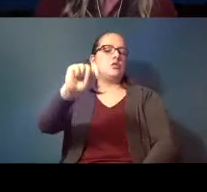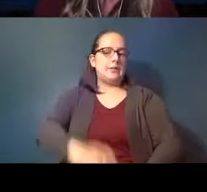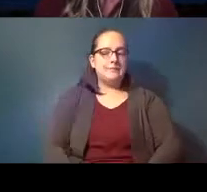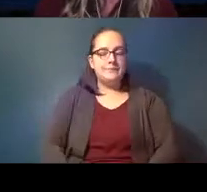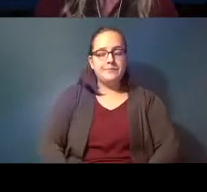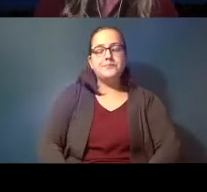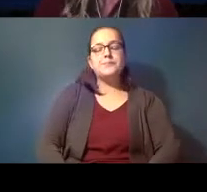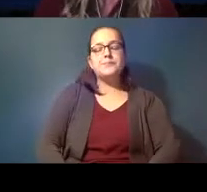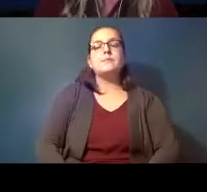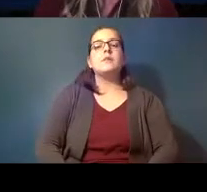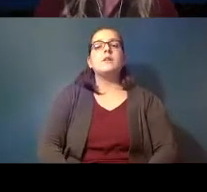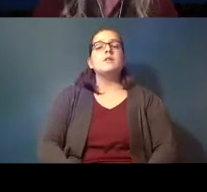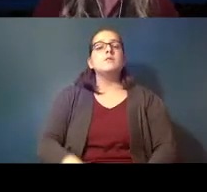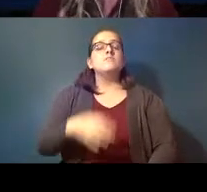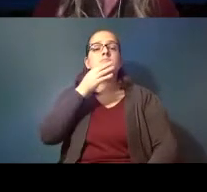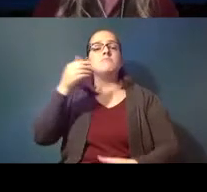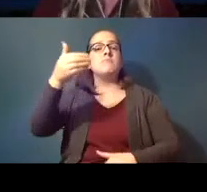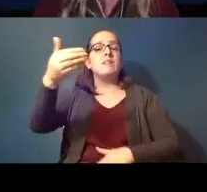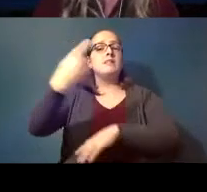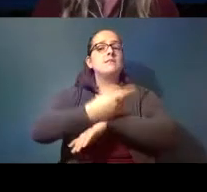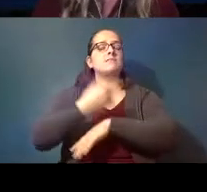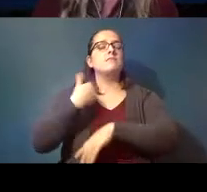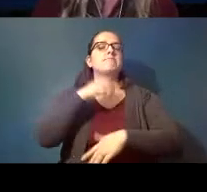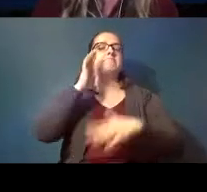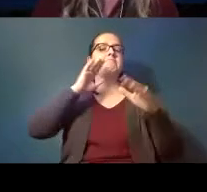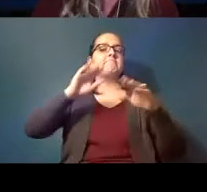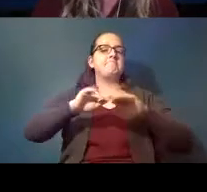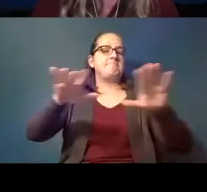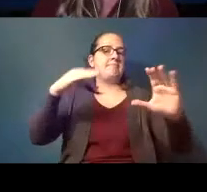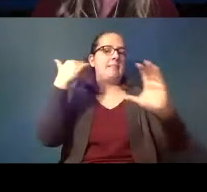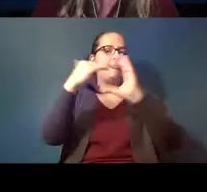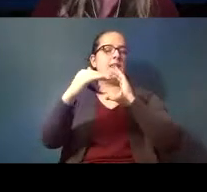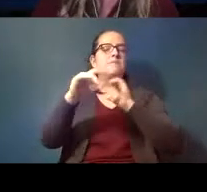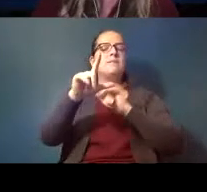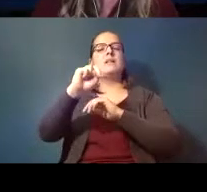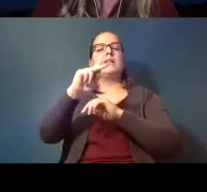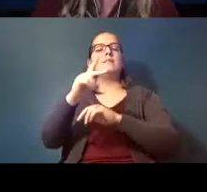in the coming days we will be sending you an email with a link and resources to tonight's